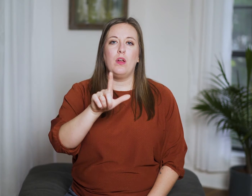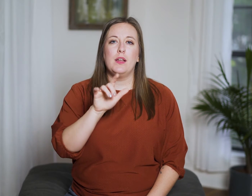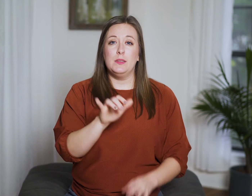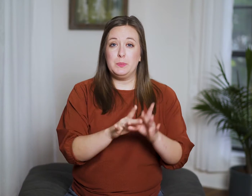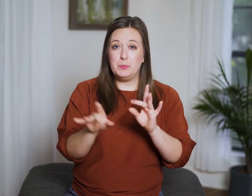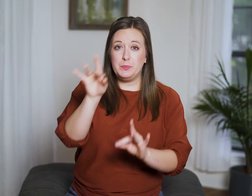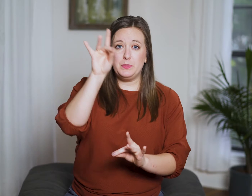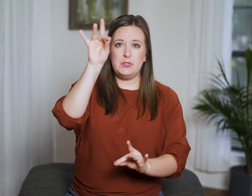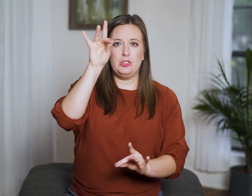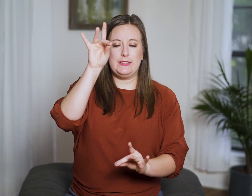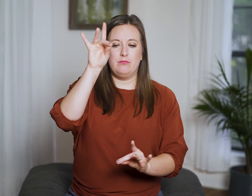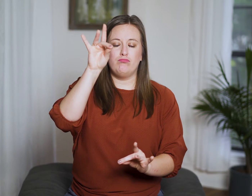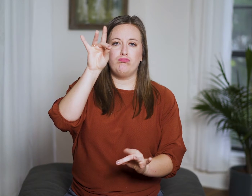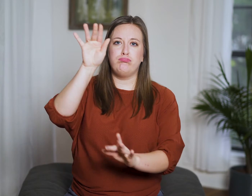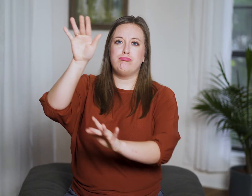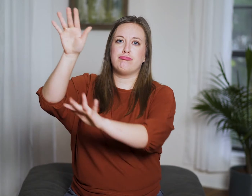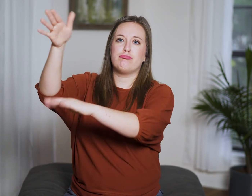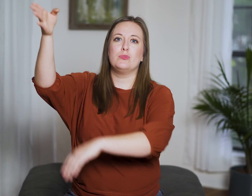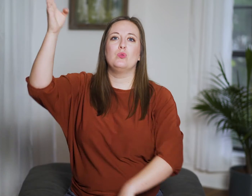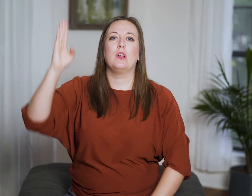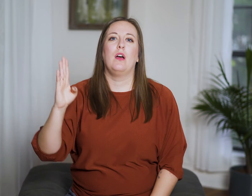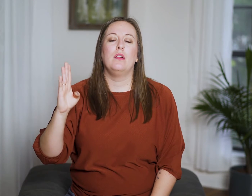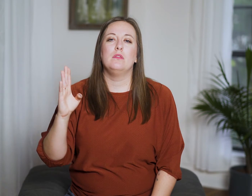and the spirit goes to God.